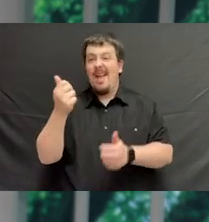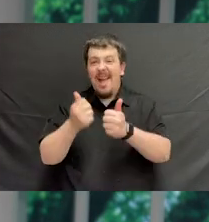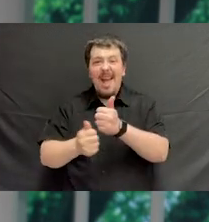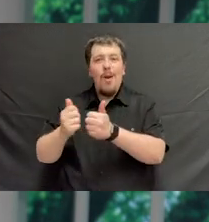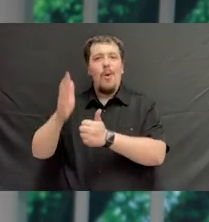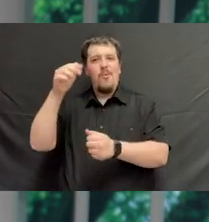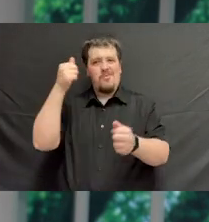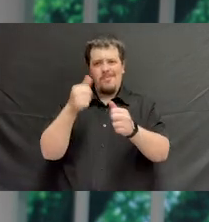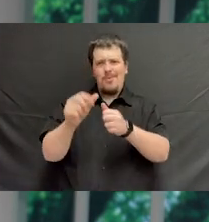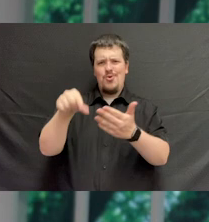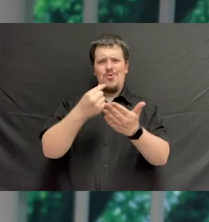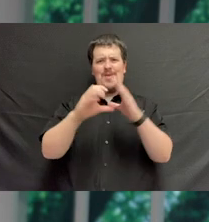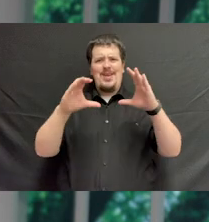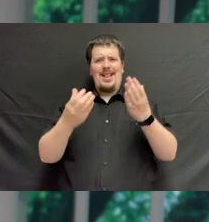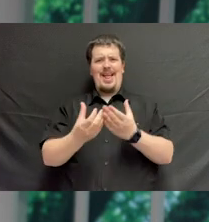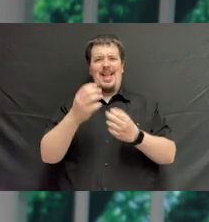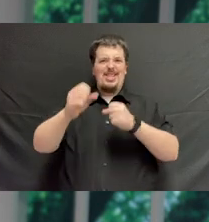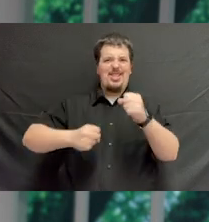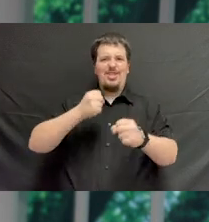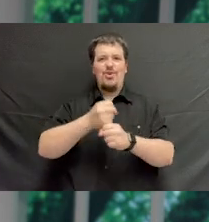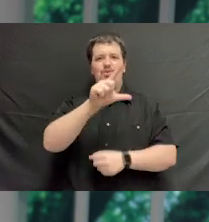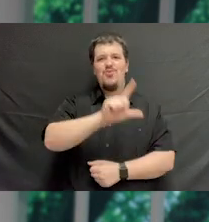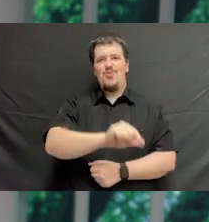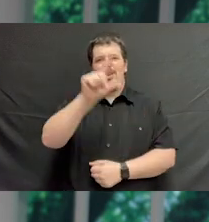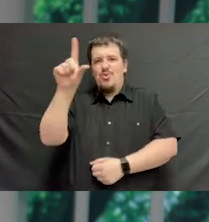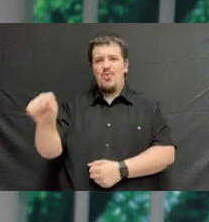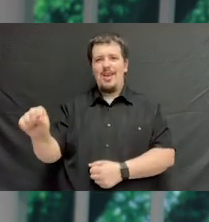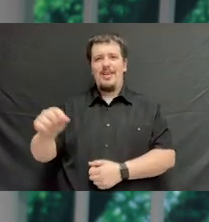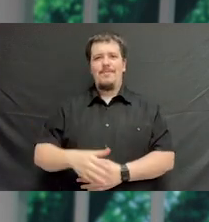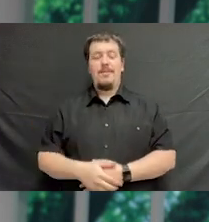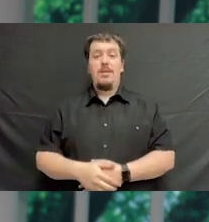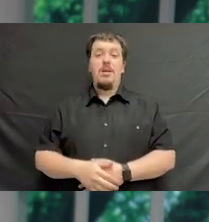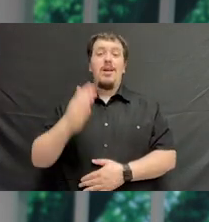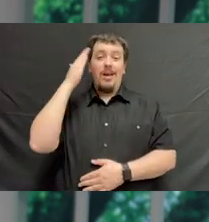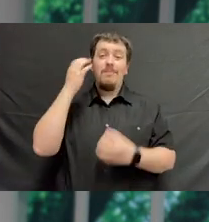the graduating class and the year 2020. And while there are many disappointments,